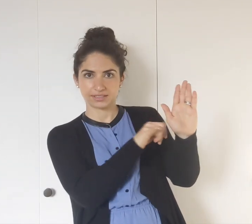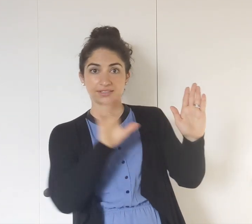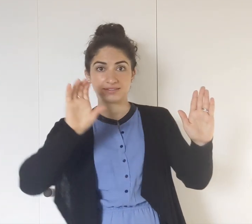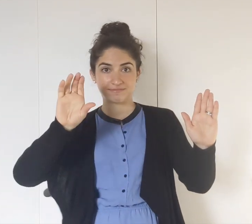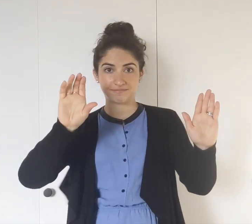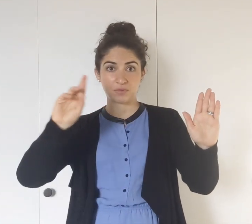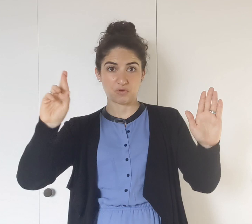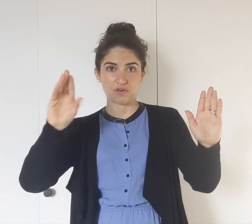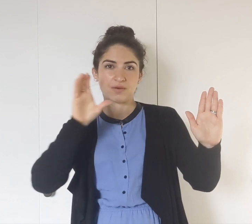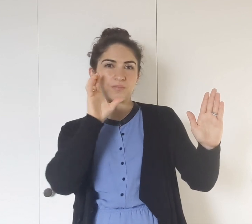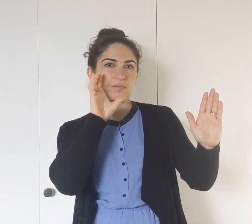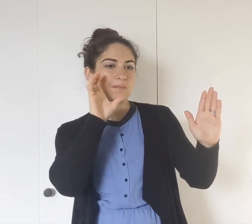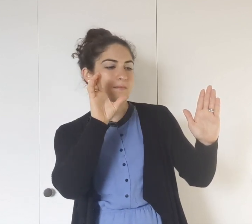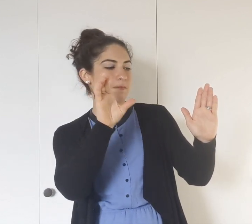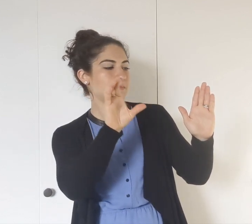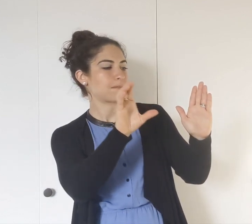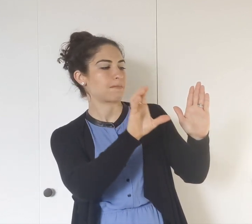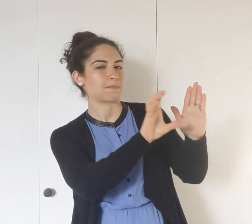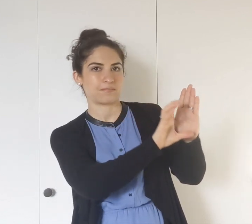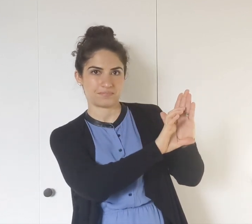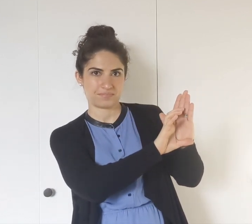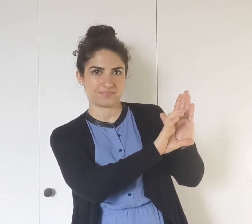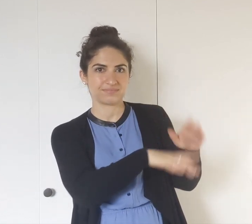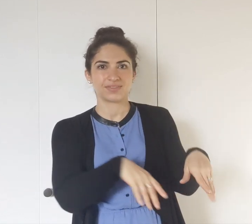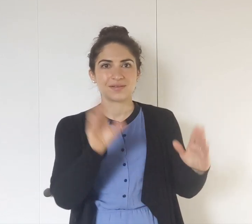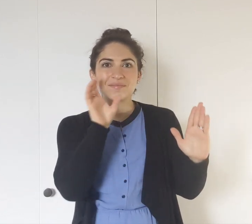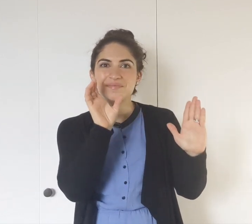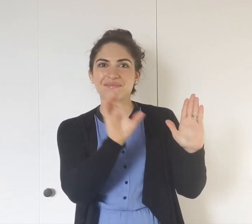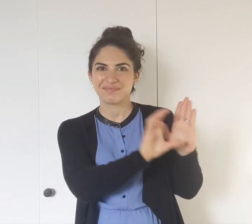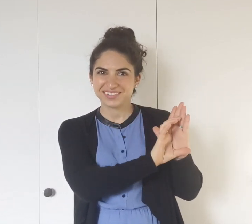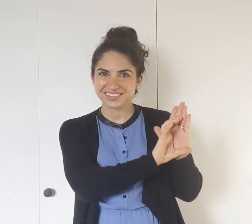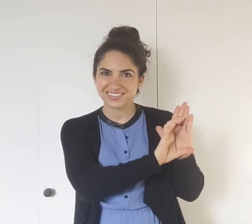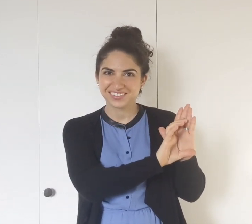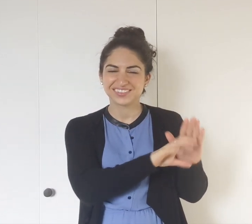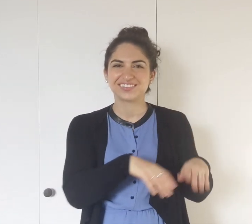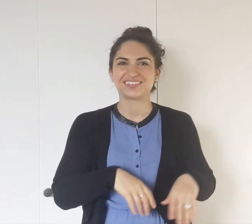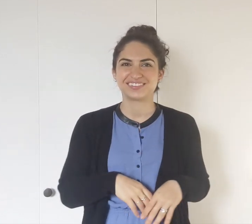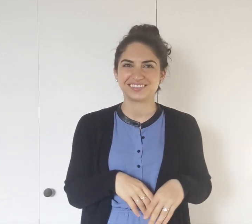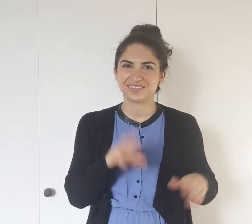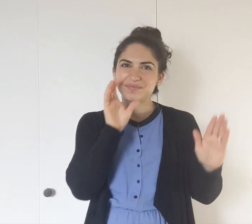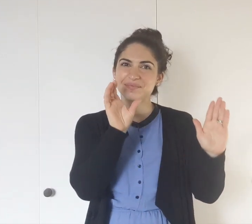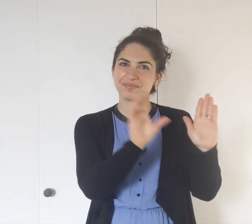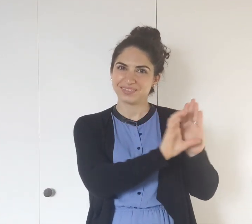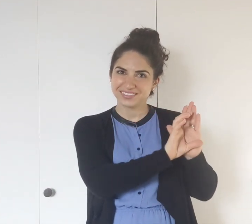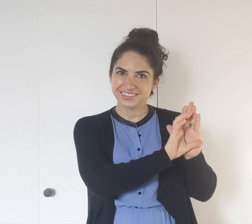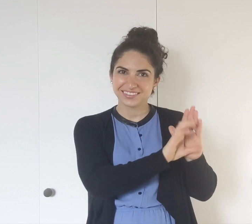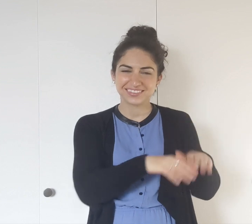My left hand stays, and my right hand moves: PICTURE.